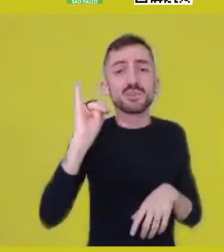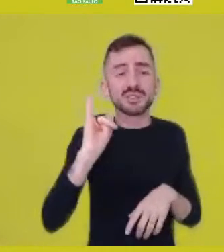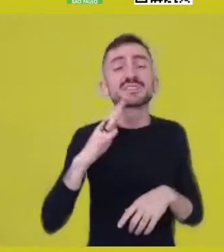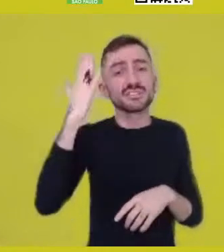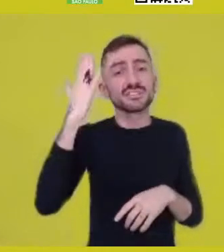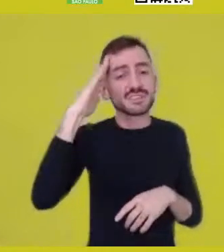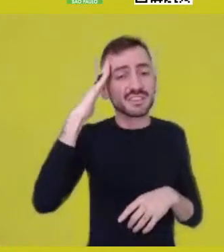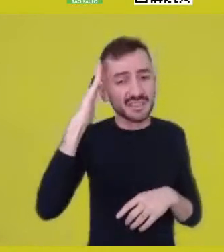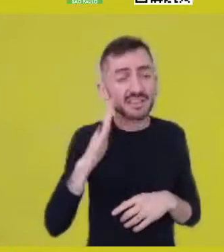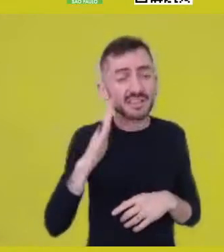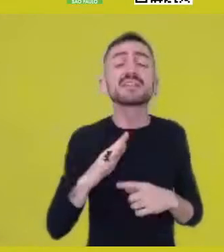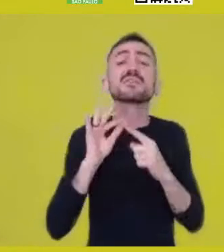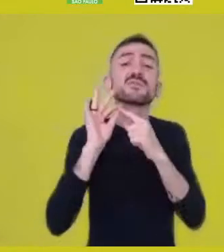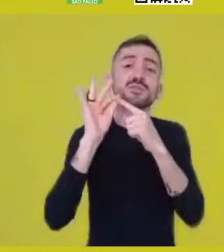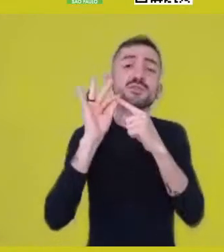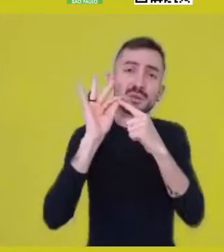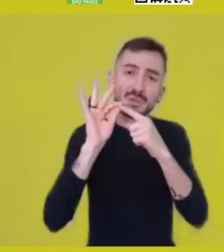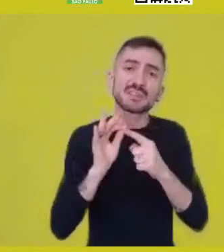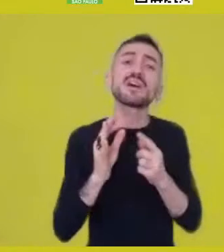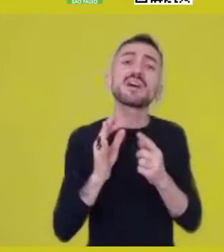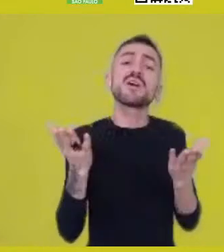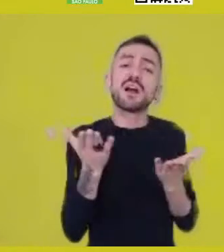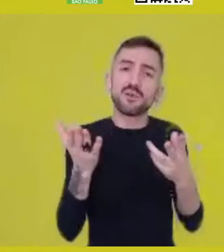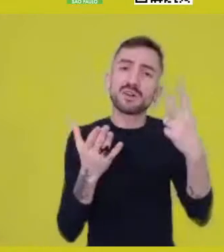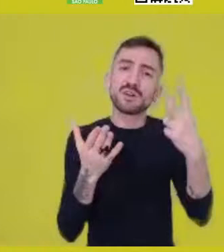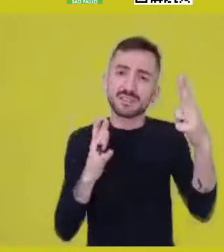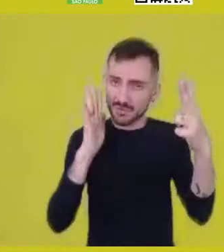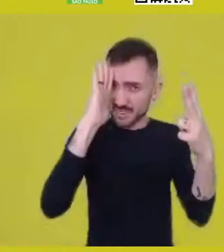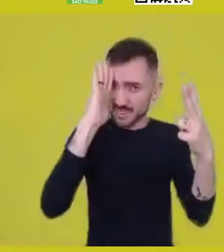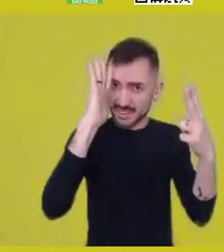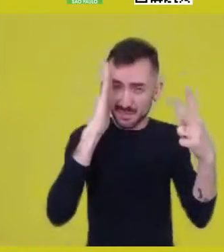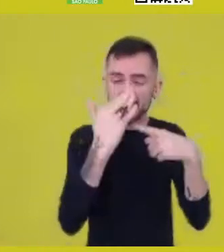that are being built based on her thinking. It’s a great honor to me